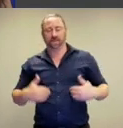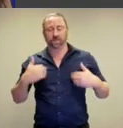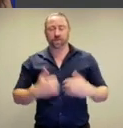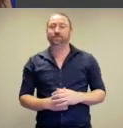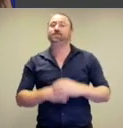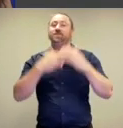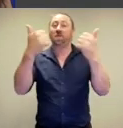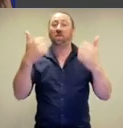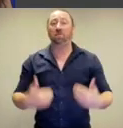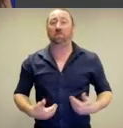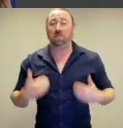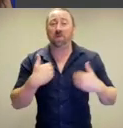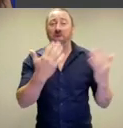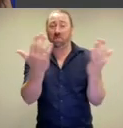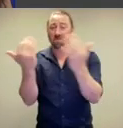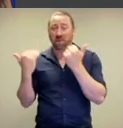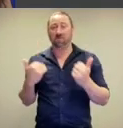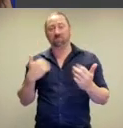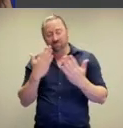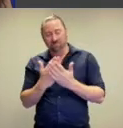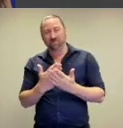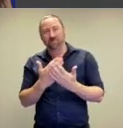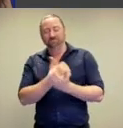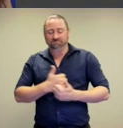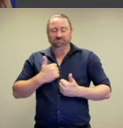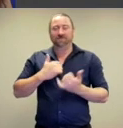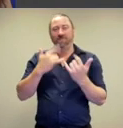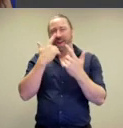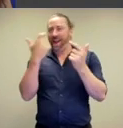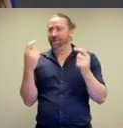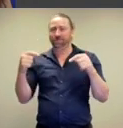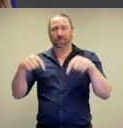this morning. So, good morning and welcome, it's an